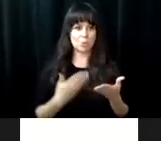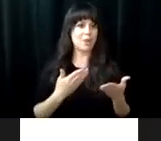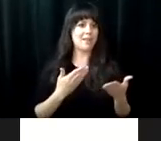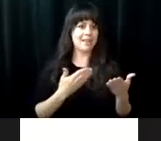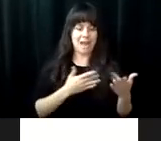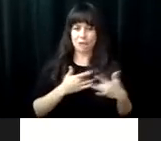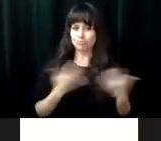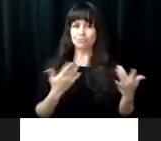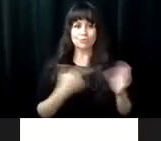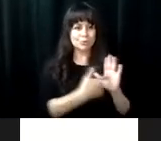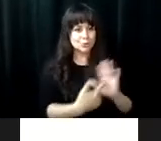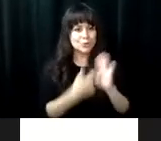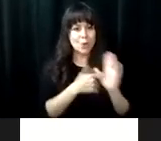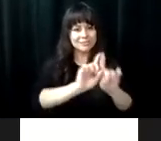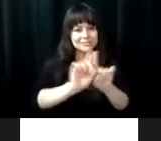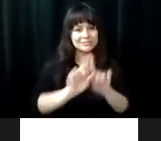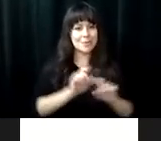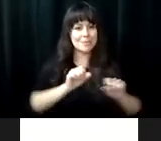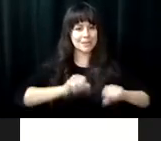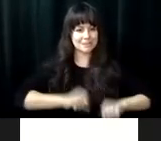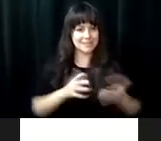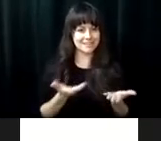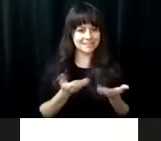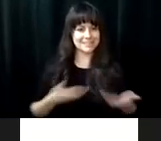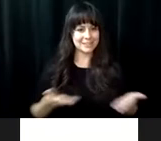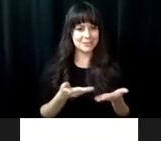We have a team of dedicated staff and enthusiastic student